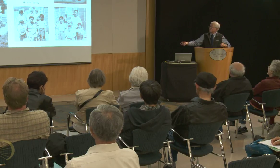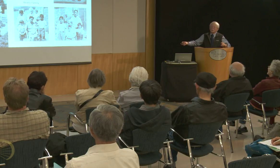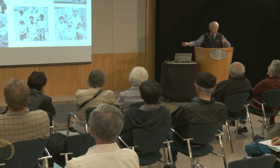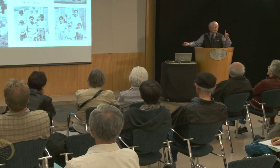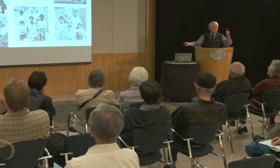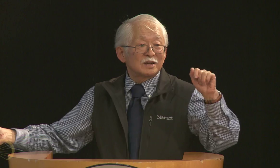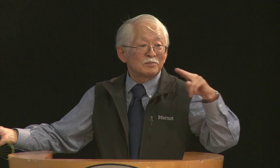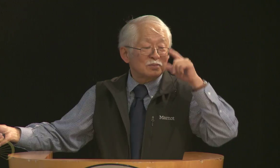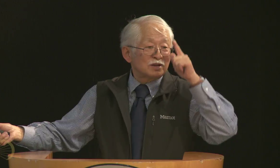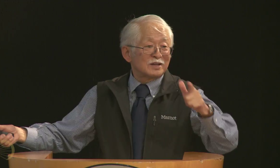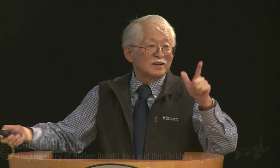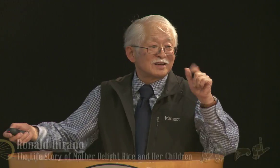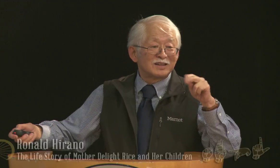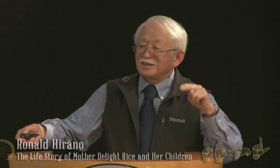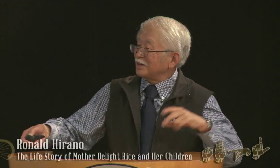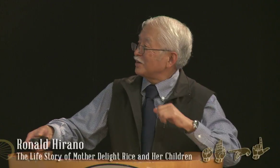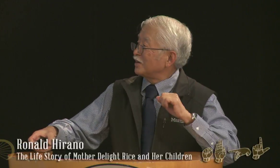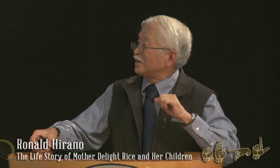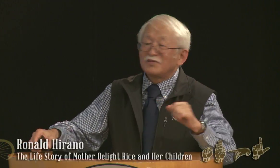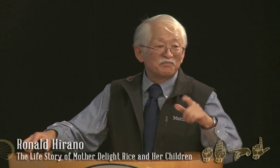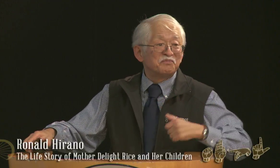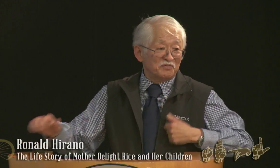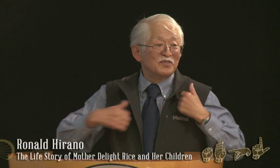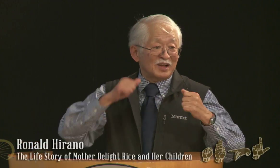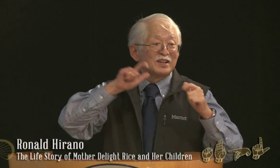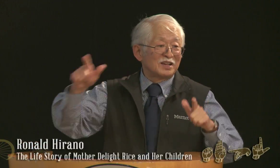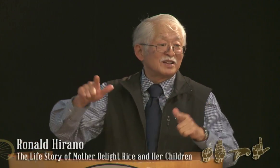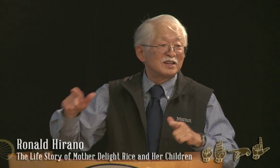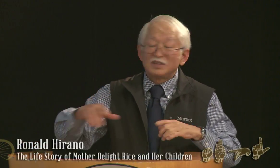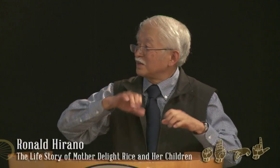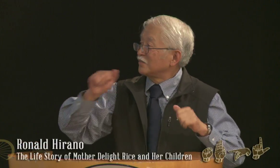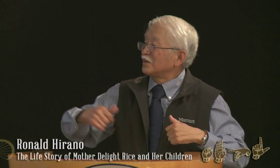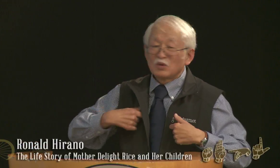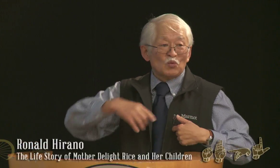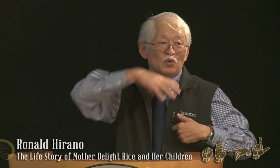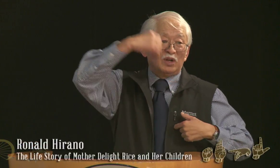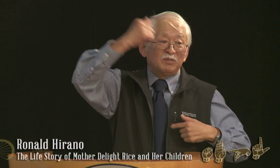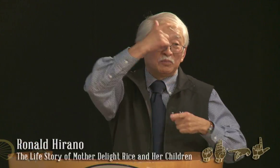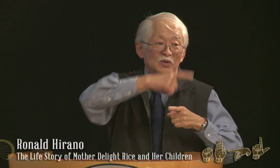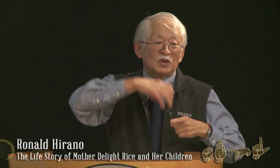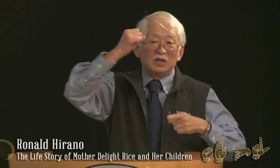me and my brother, Dan, and other siblings, who are all still alive.